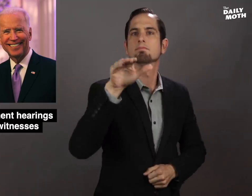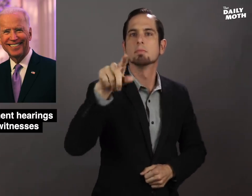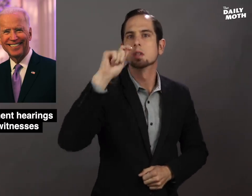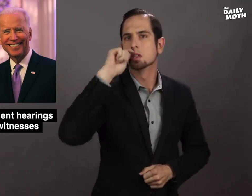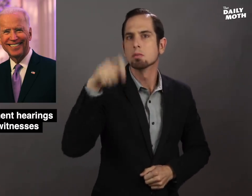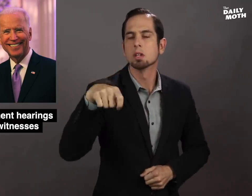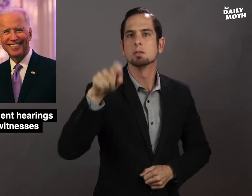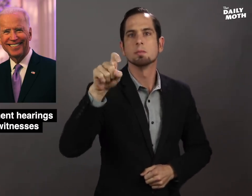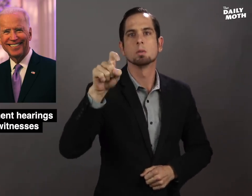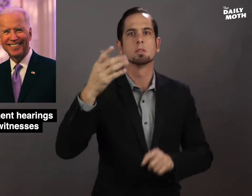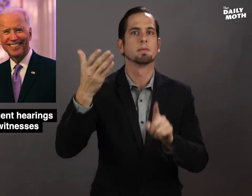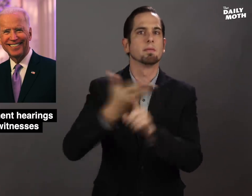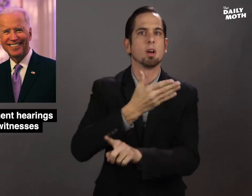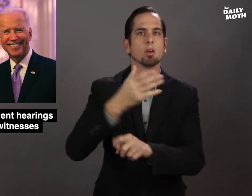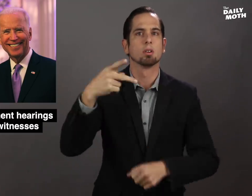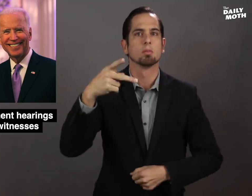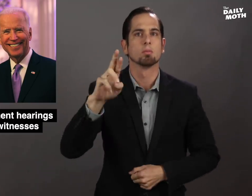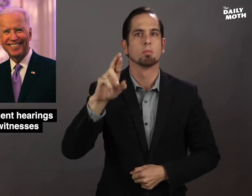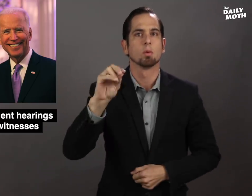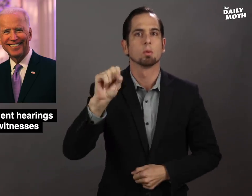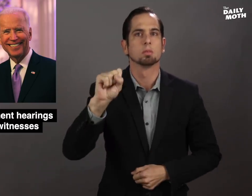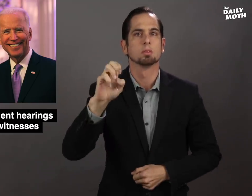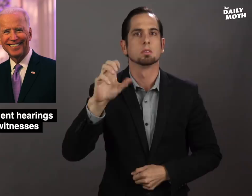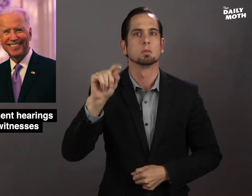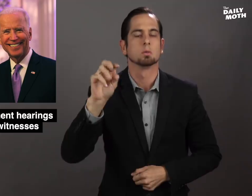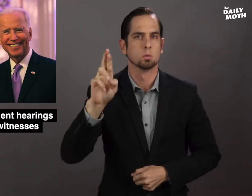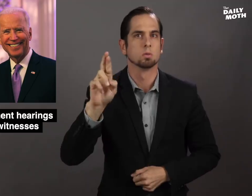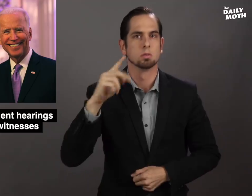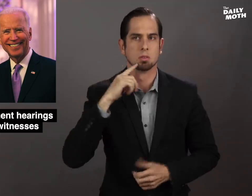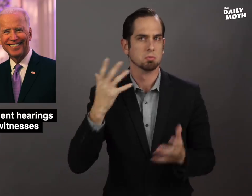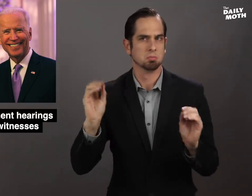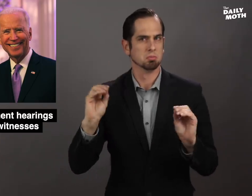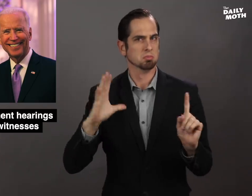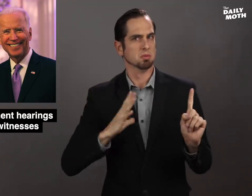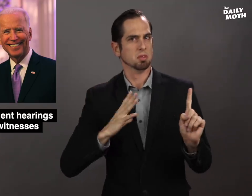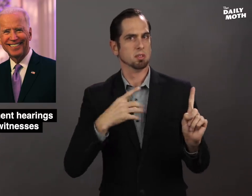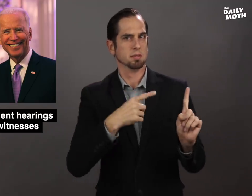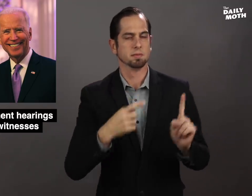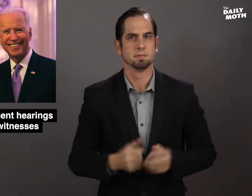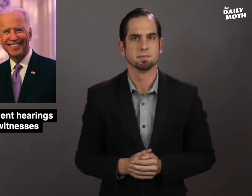when he called on Ukraine to fire a prosecutor.